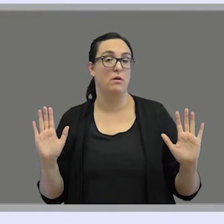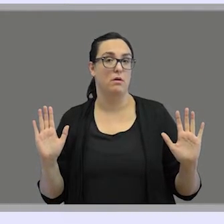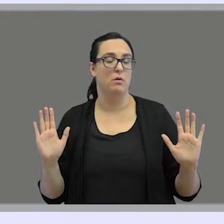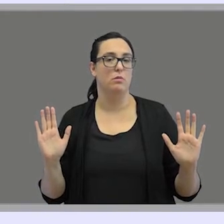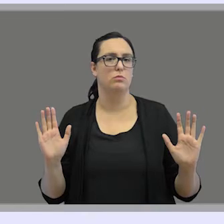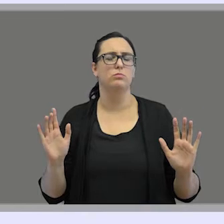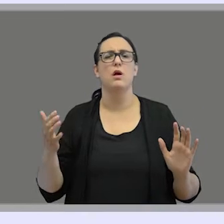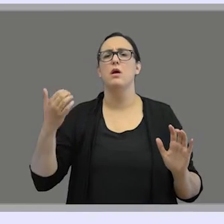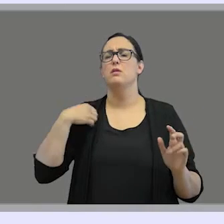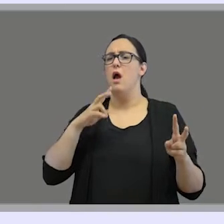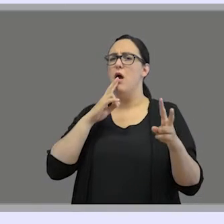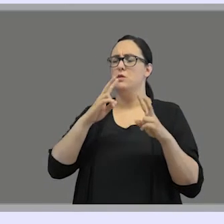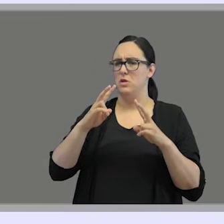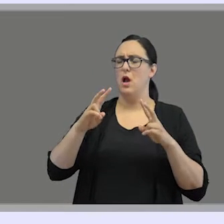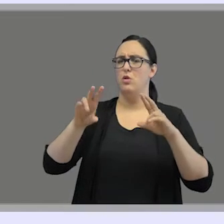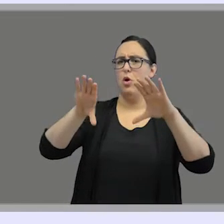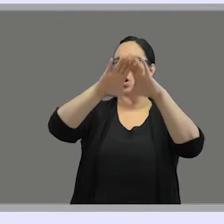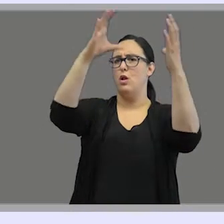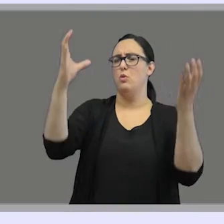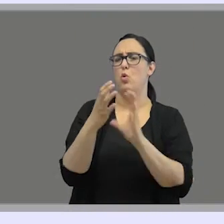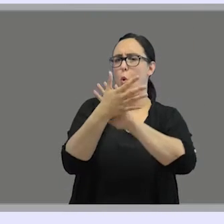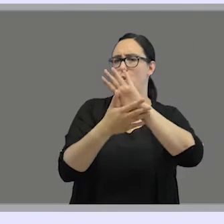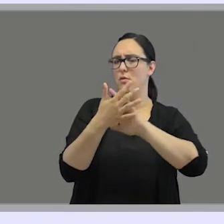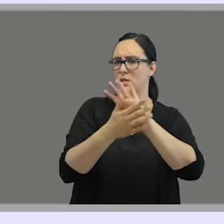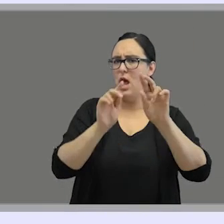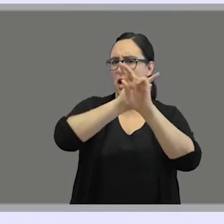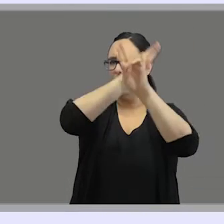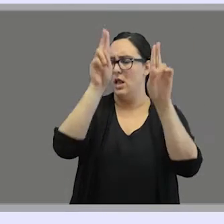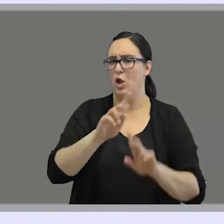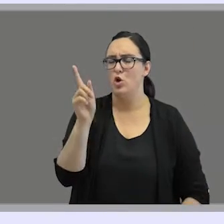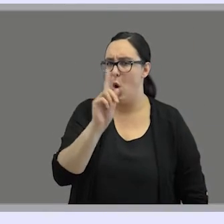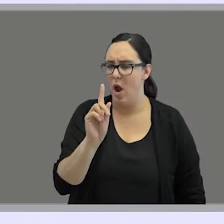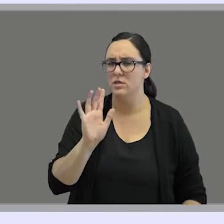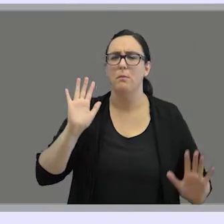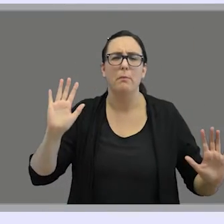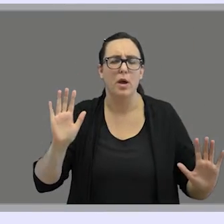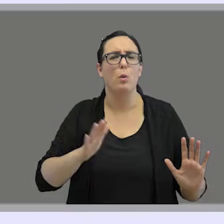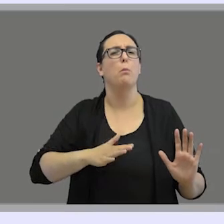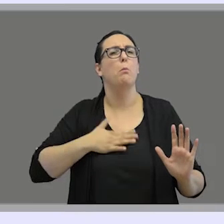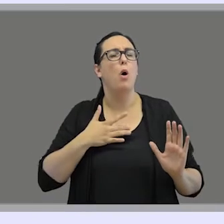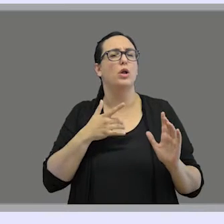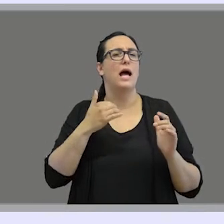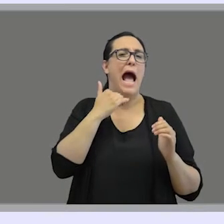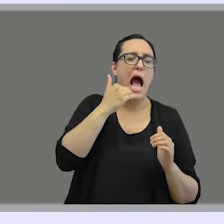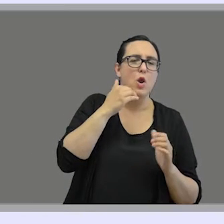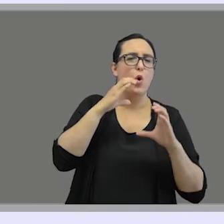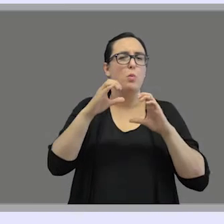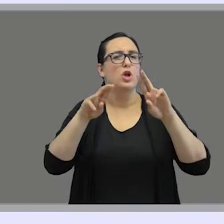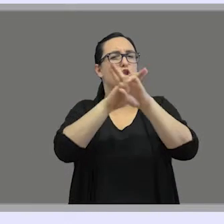We said there is not a universal sign language but is there any form of international sign language?